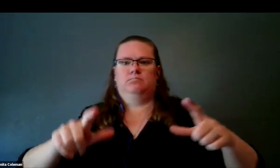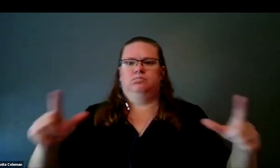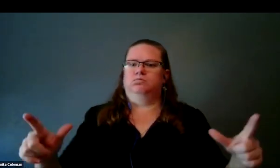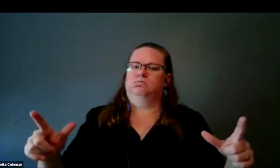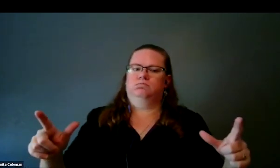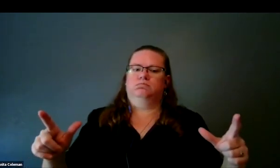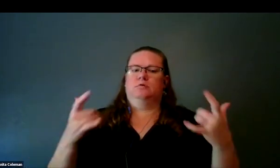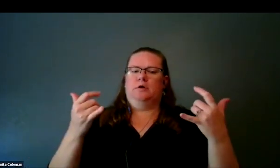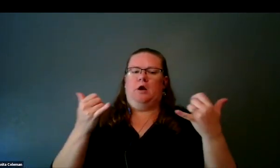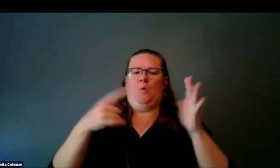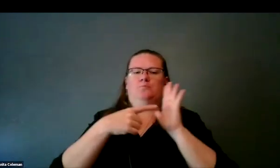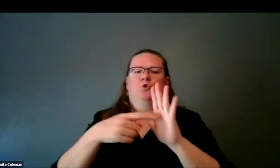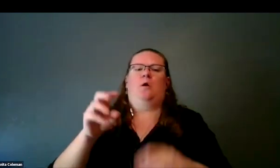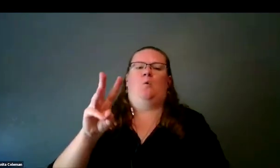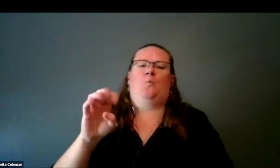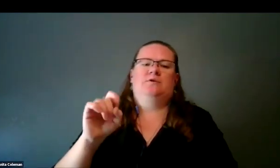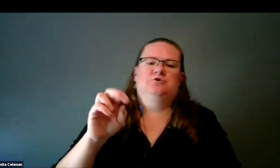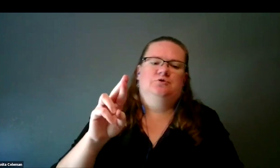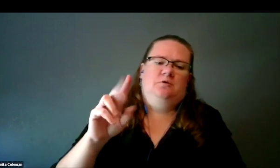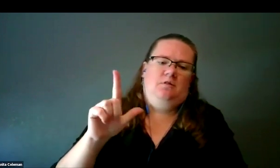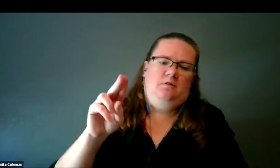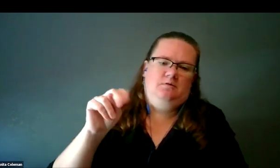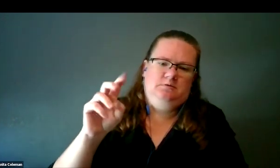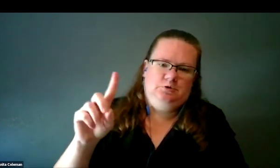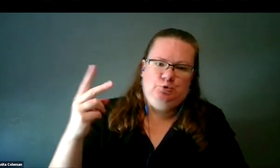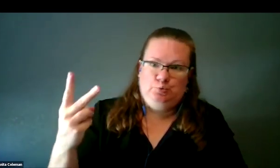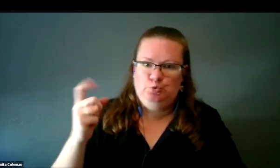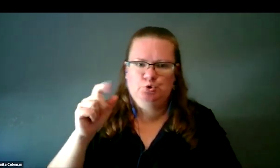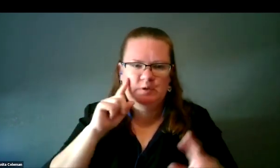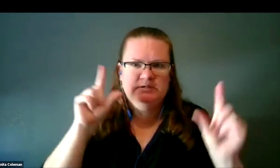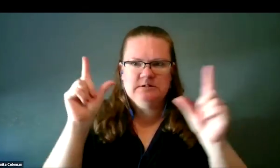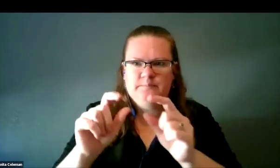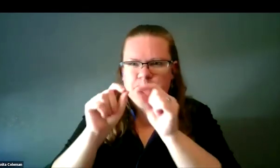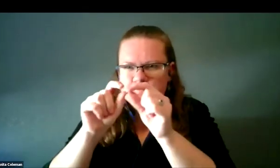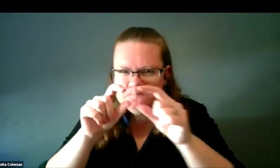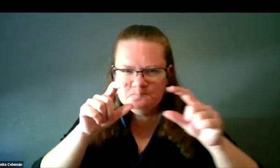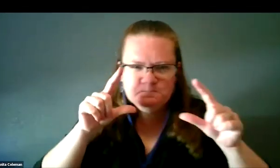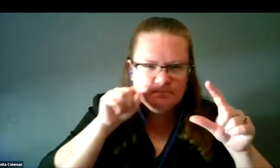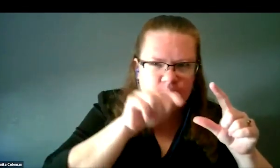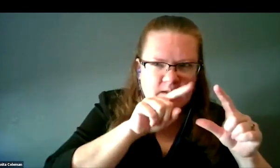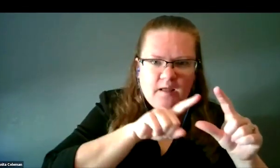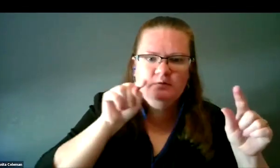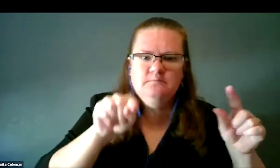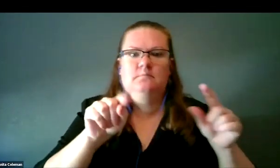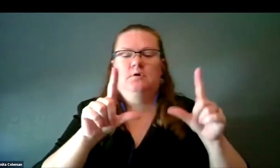Here I'm showing Westerlund 2 on the left, and then lines that point to, to give you a sense of scale.